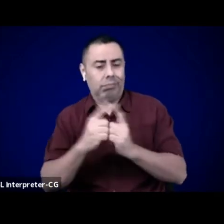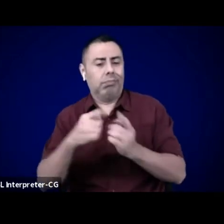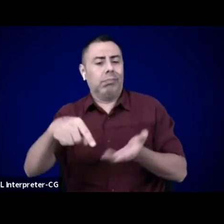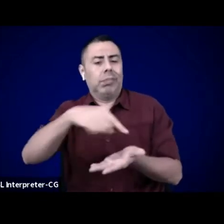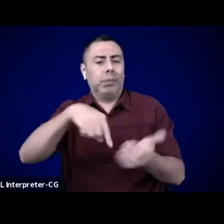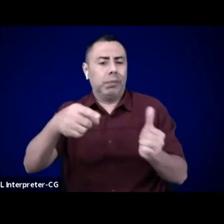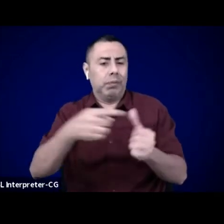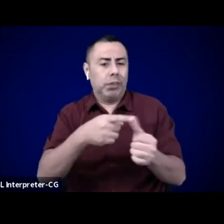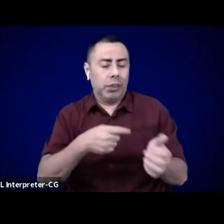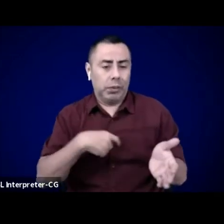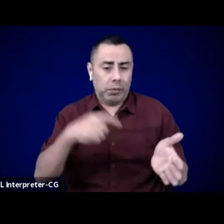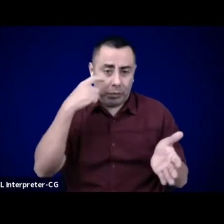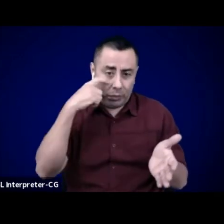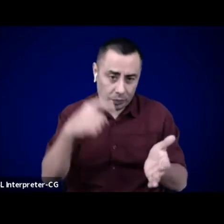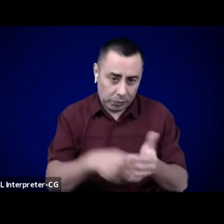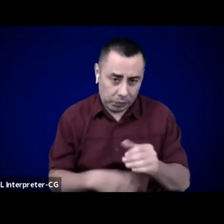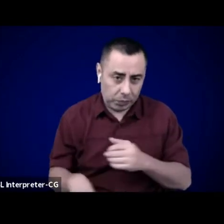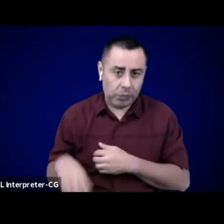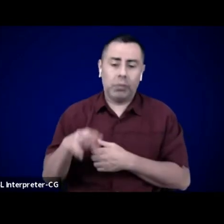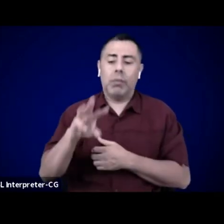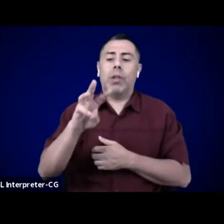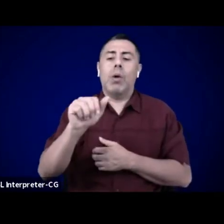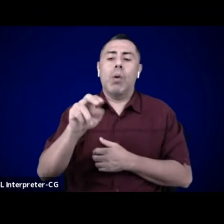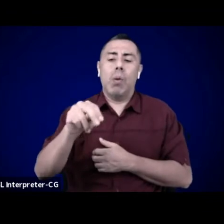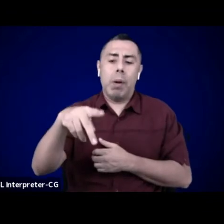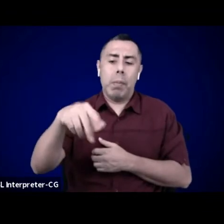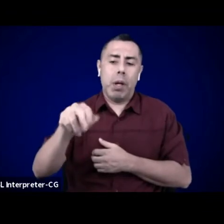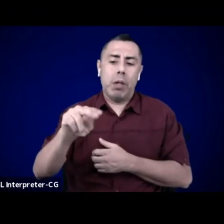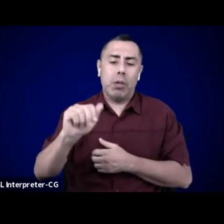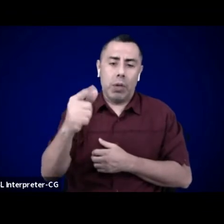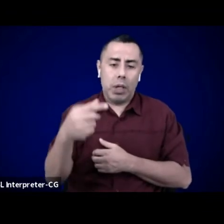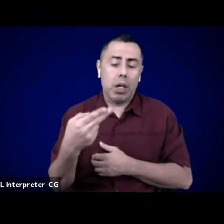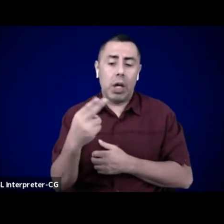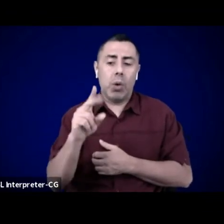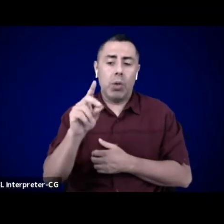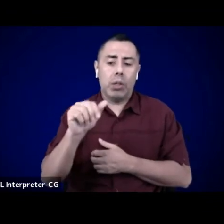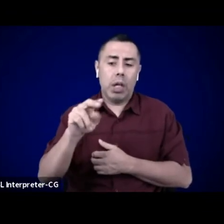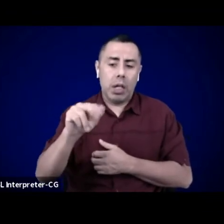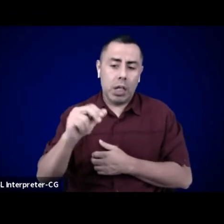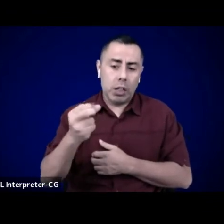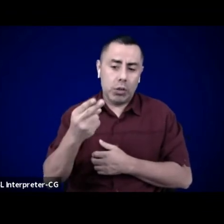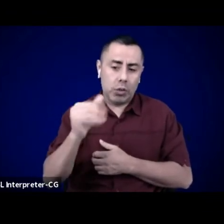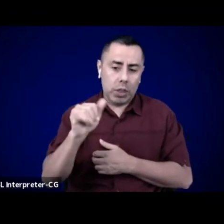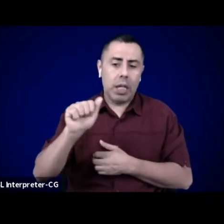Shawnee, Micmac, Abenaki neighbors. We pay respect to their elders, past and present,